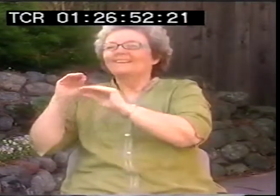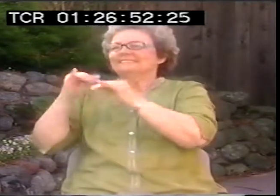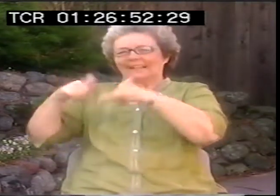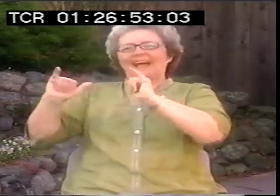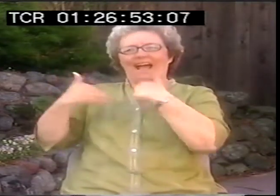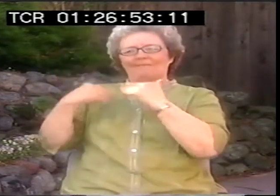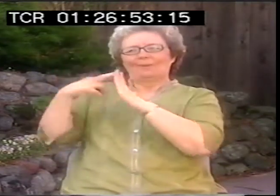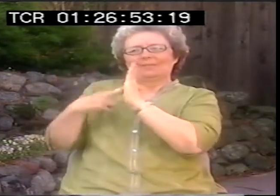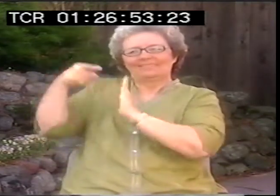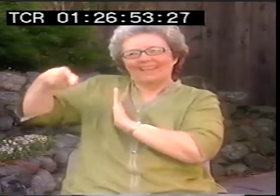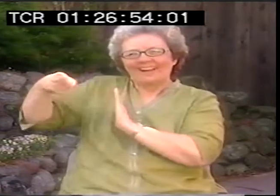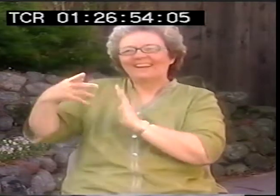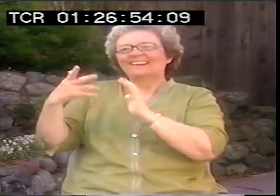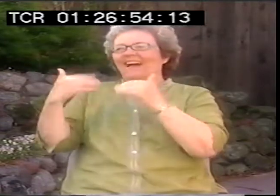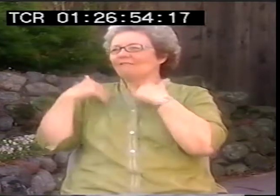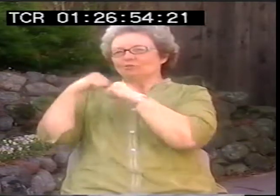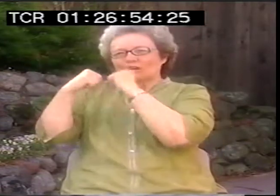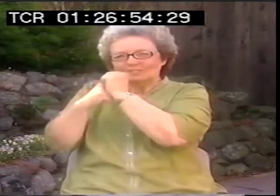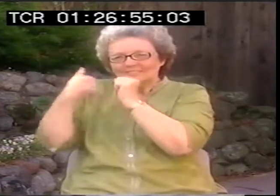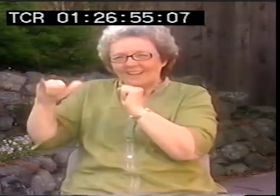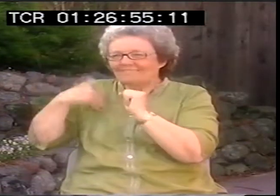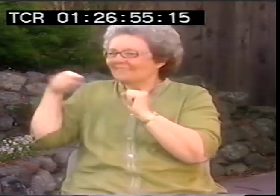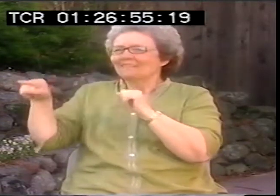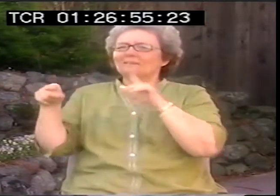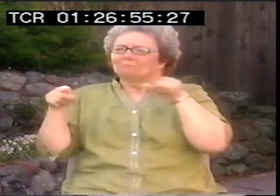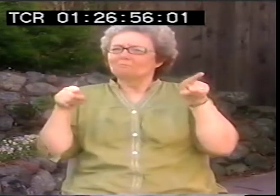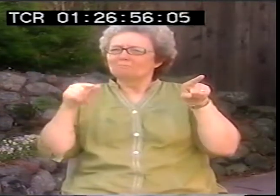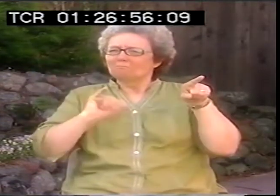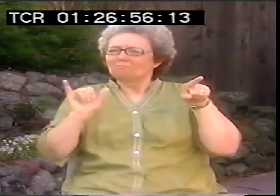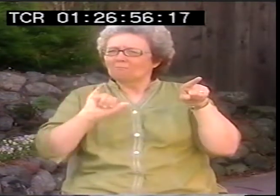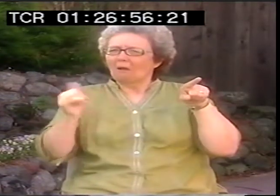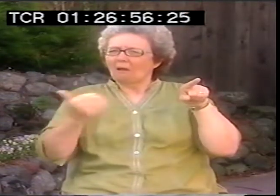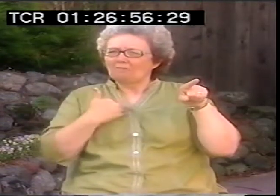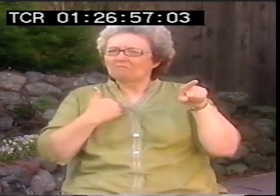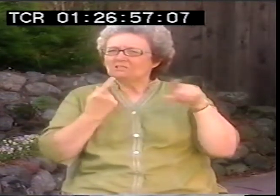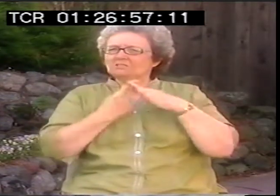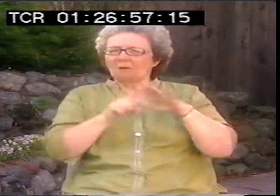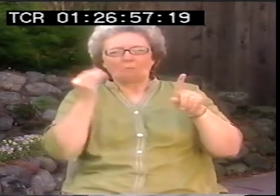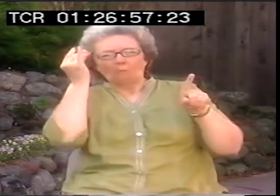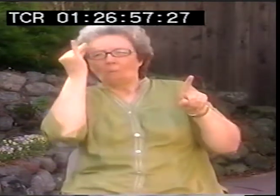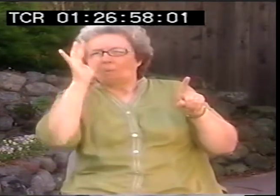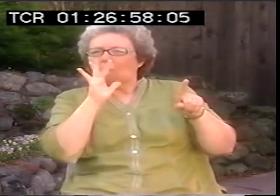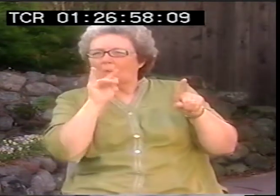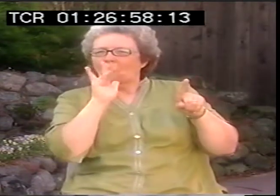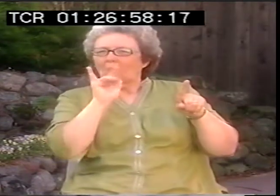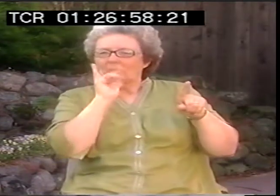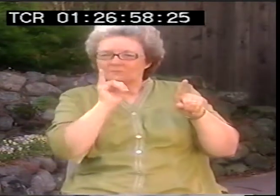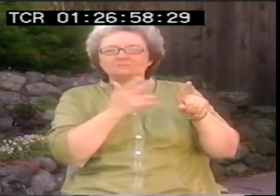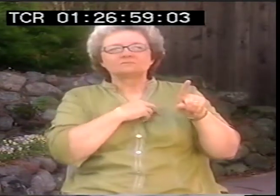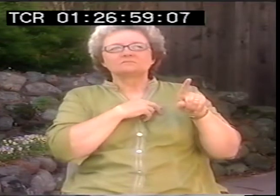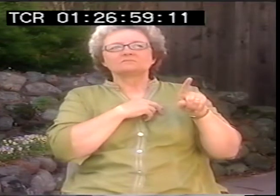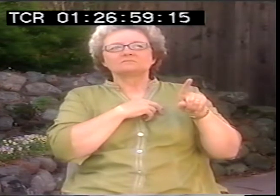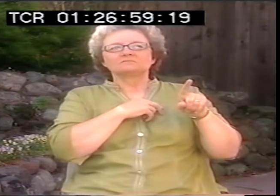and looking at how it works and how it's changed, how you can play with the different things within the different formats of English,